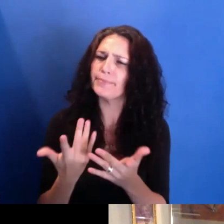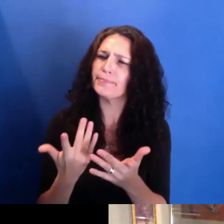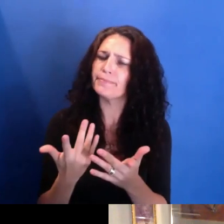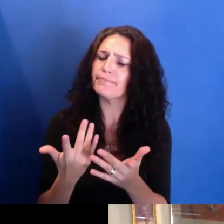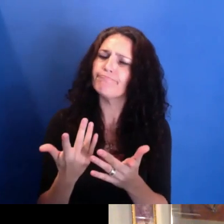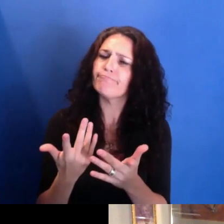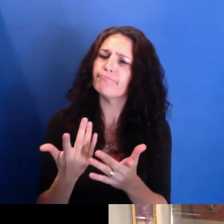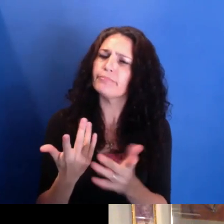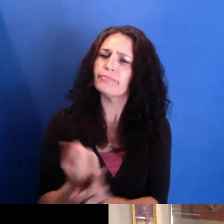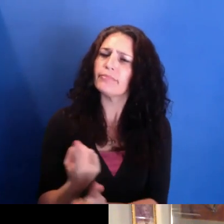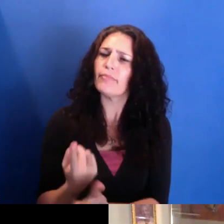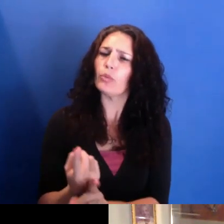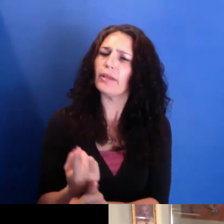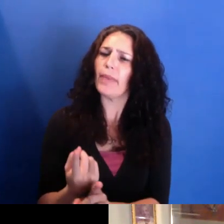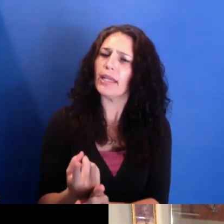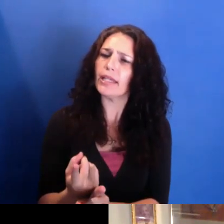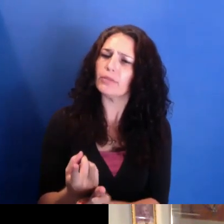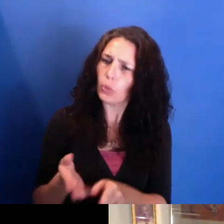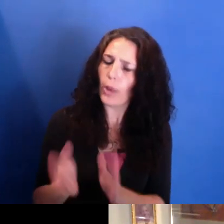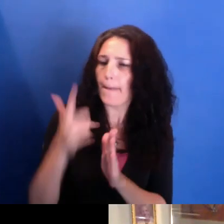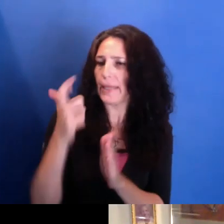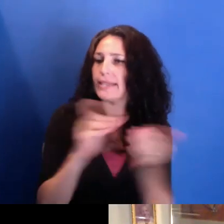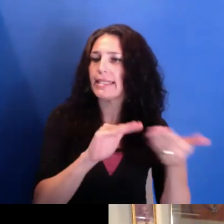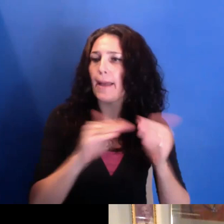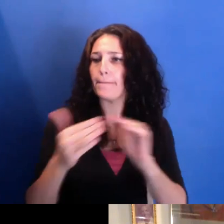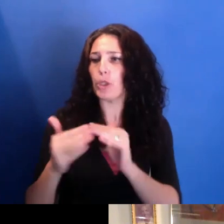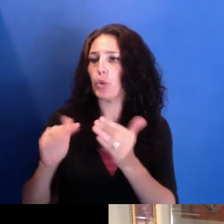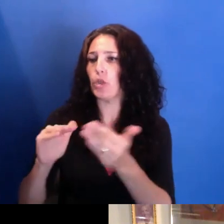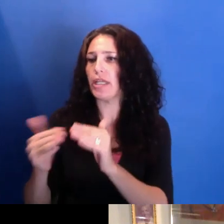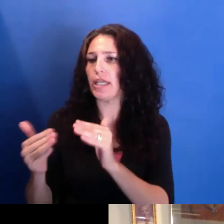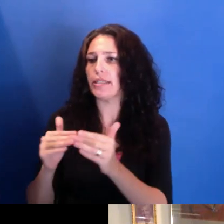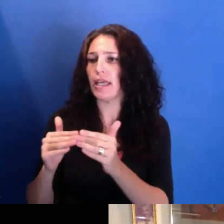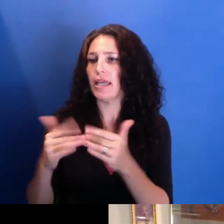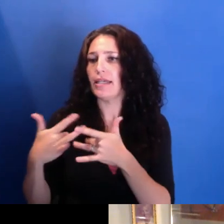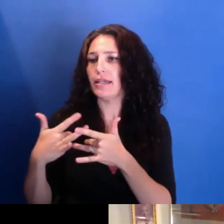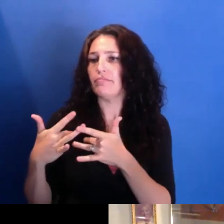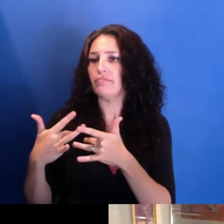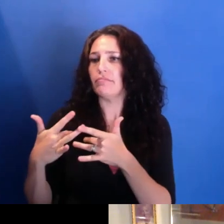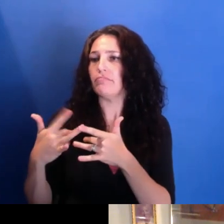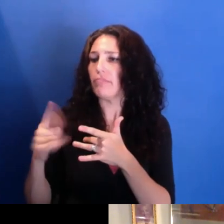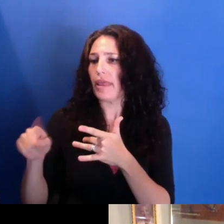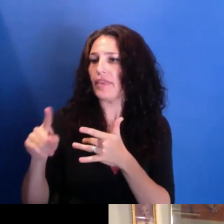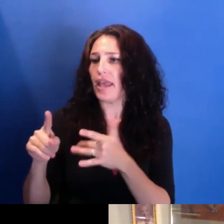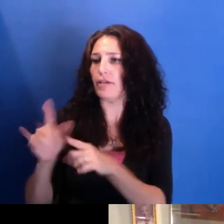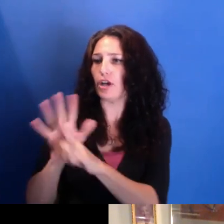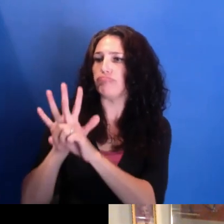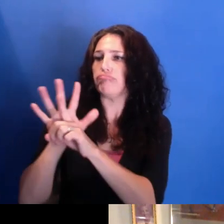that communities and people and sort of, like, down pressed communities can-- can-- can use this medium as a--